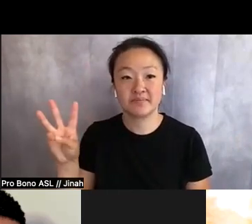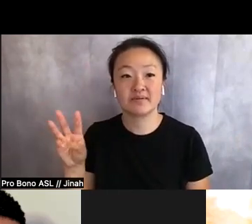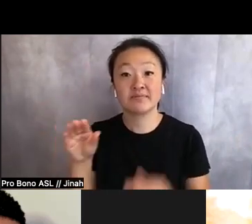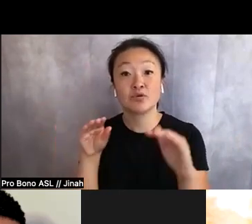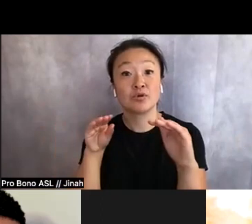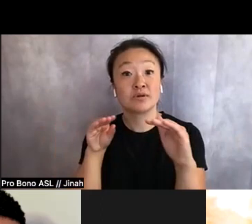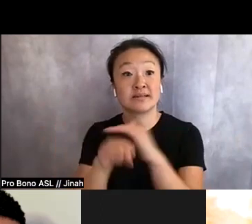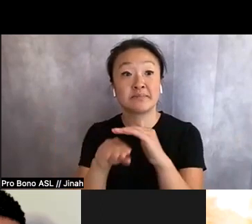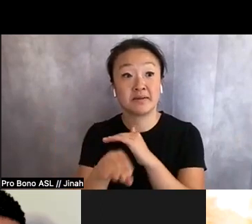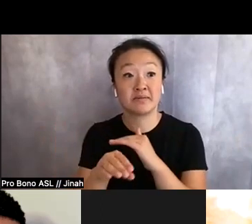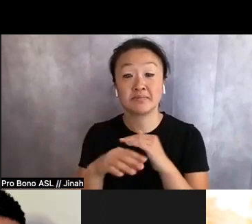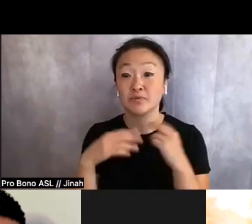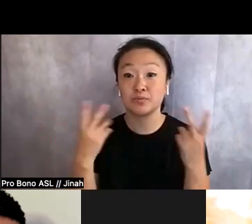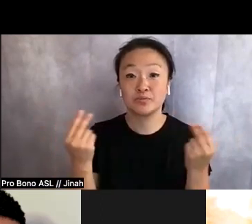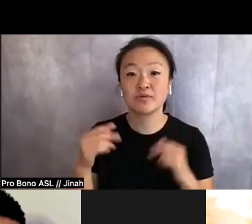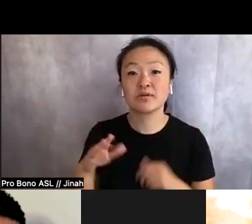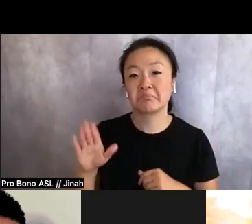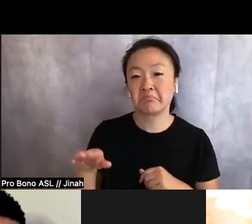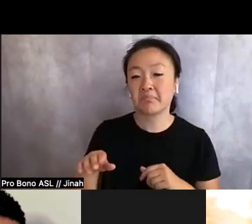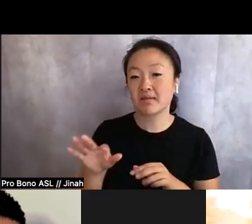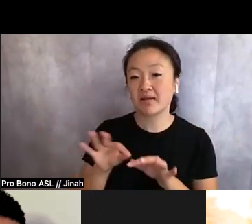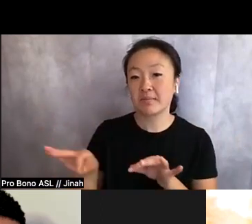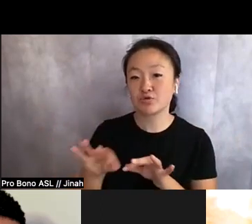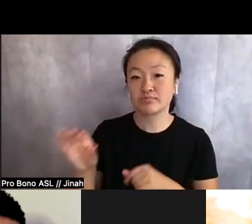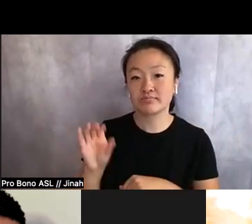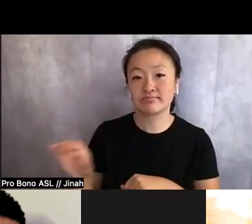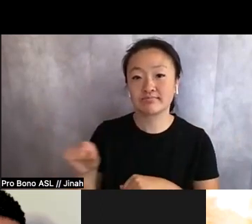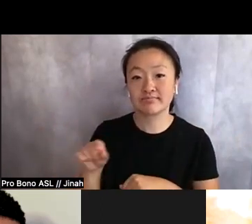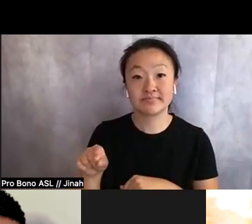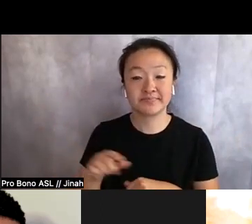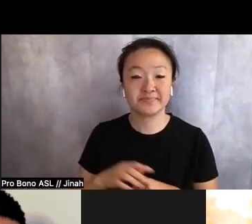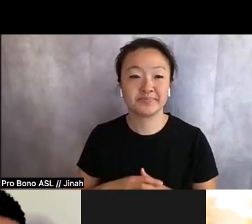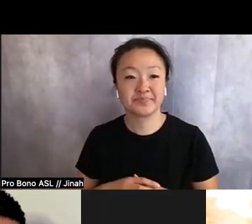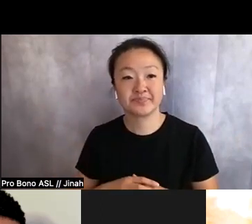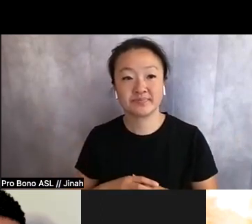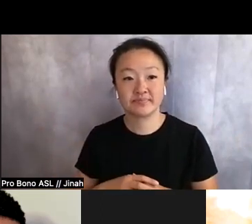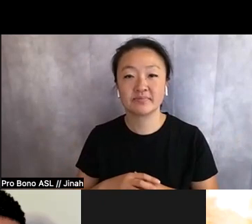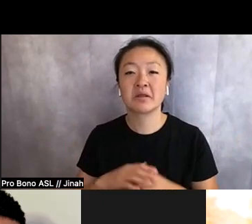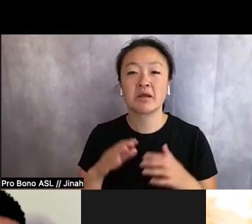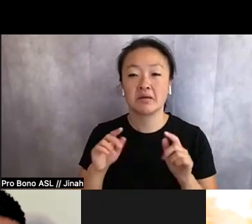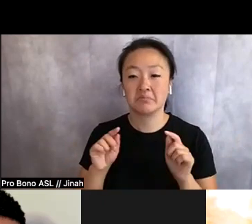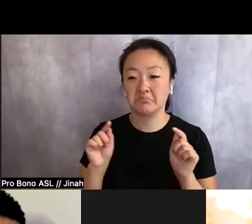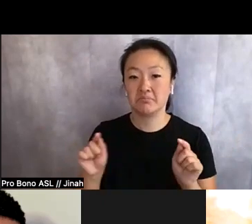you can find the captions function at the bottom of your Zoom screen between Q&A and raise hand;